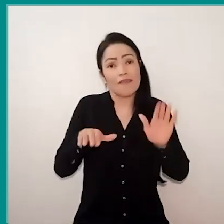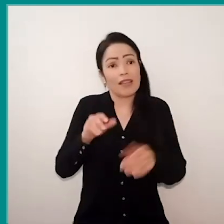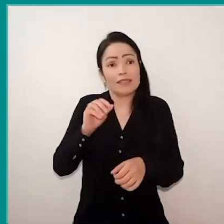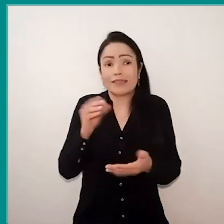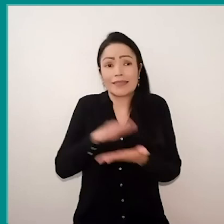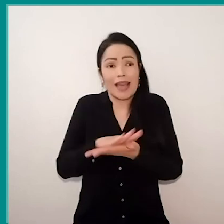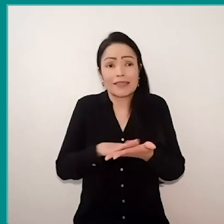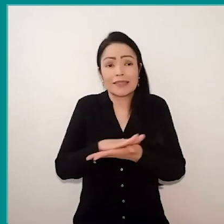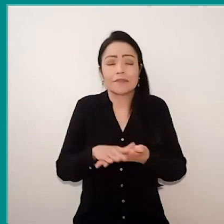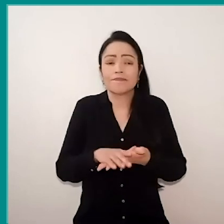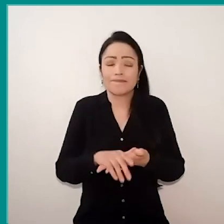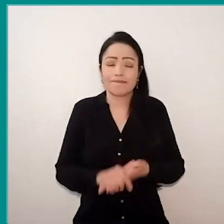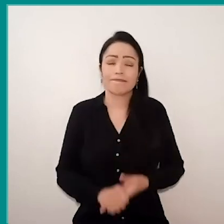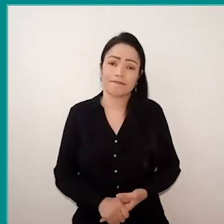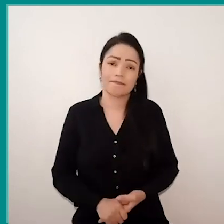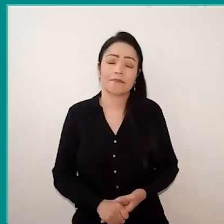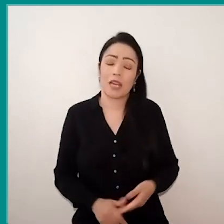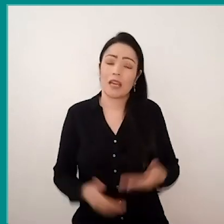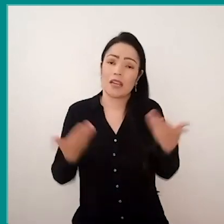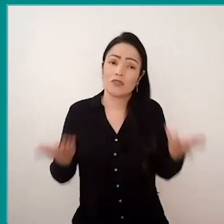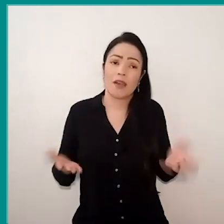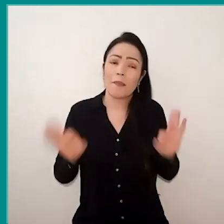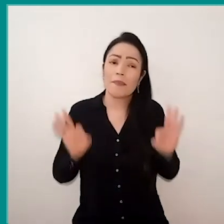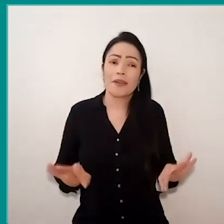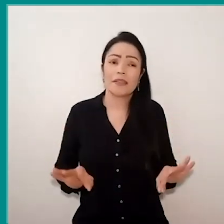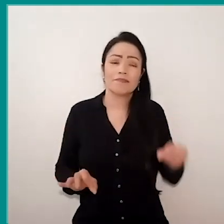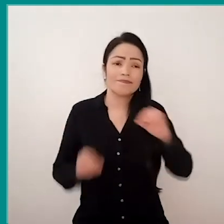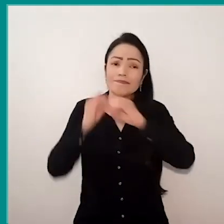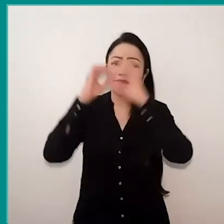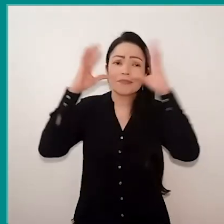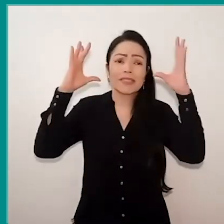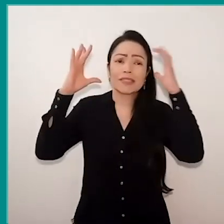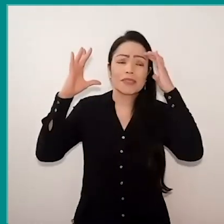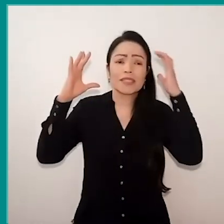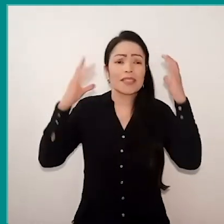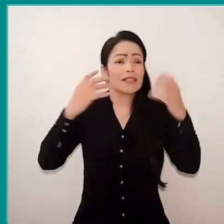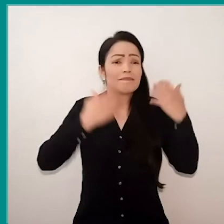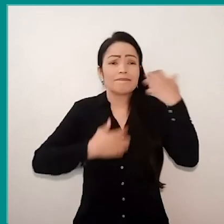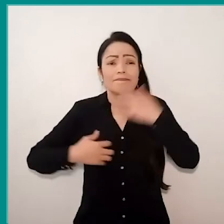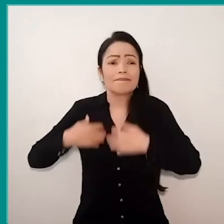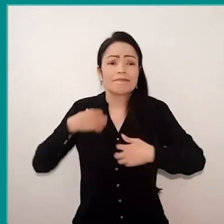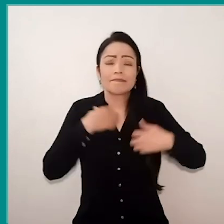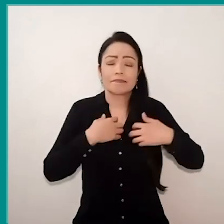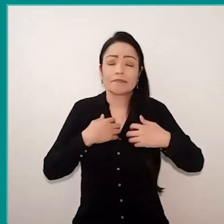I know this is really, I imagine how distressing it is, isn't it? That makes me sad, you know,